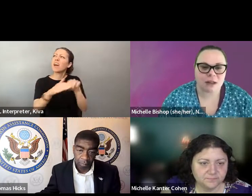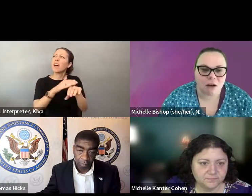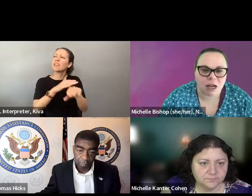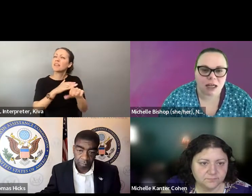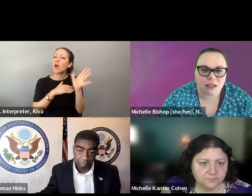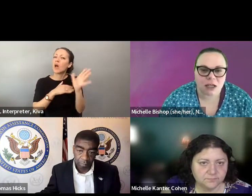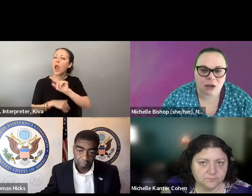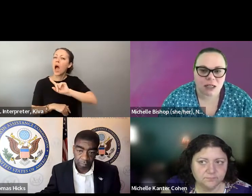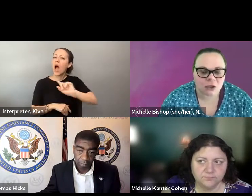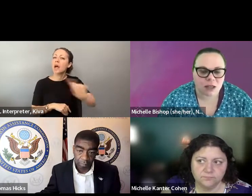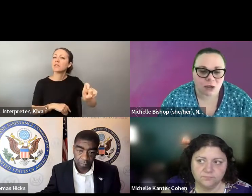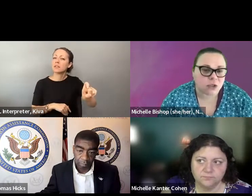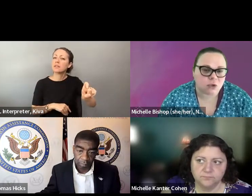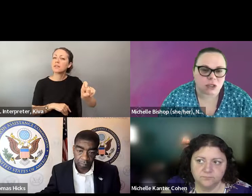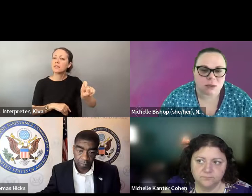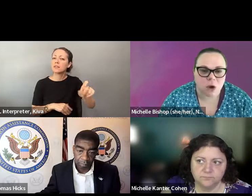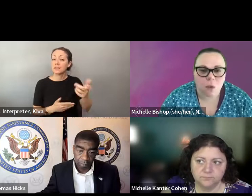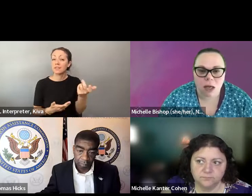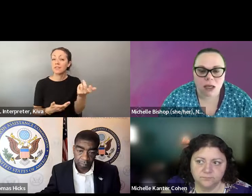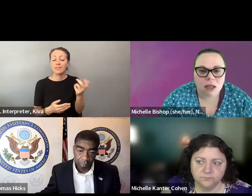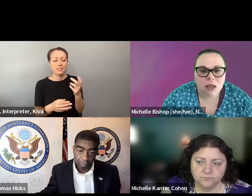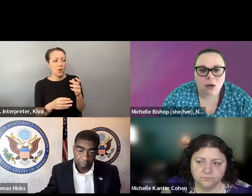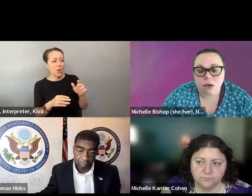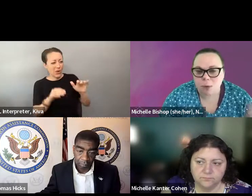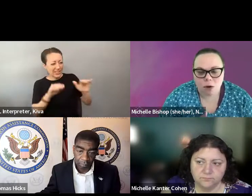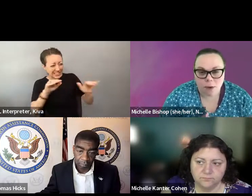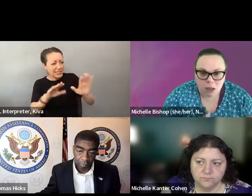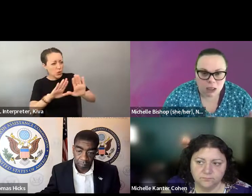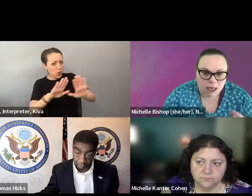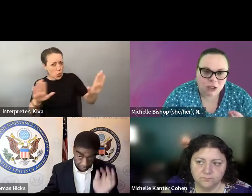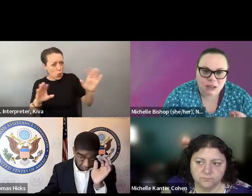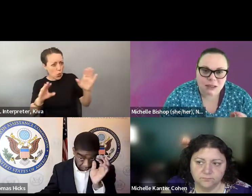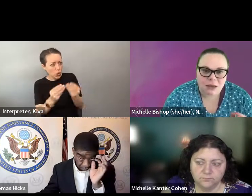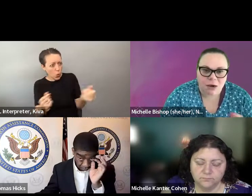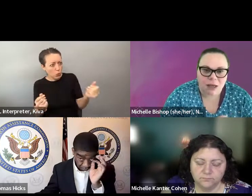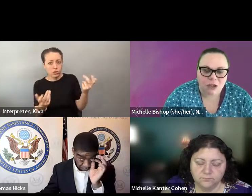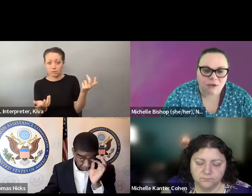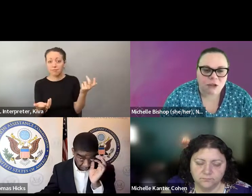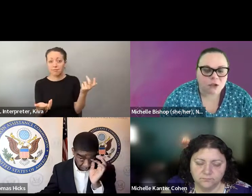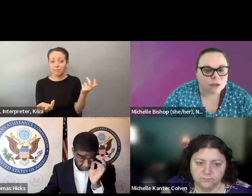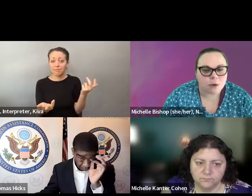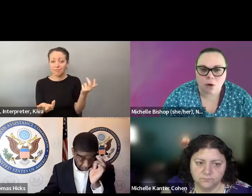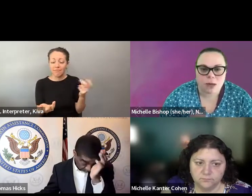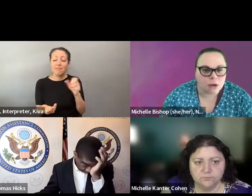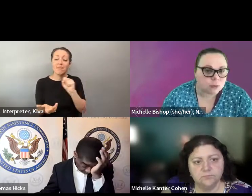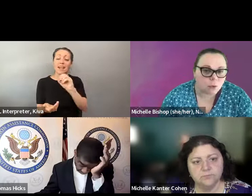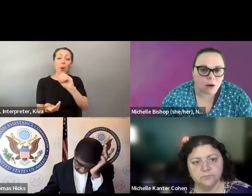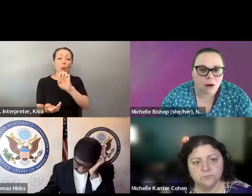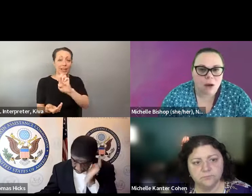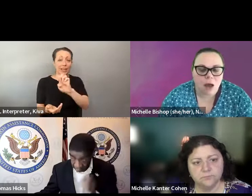That's my answer to that. Kind of is always go and talk to people with disabilities and hear what the barriers disabilities, and and hear what the barriers they're facing are, and and try to integrate their solutions. they're facing are and try to integrate their solutions.